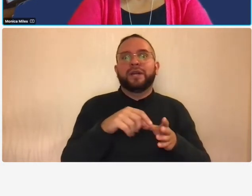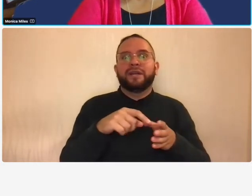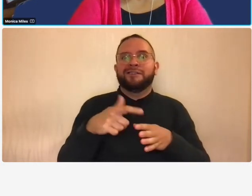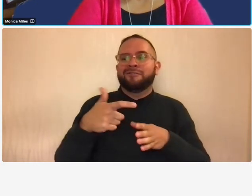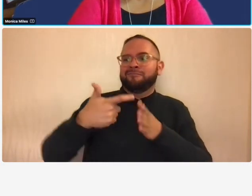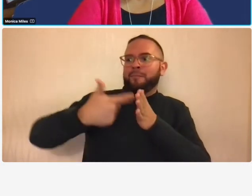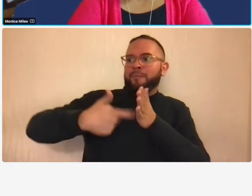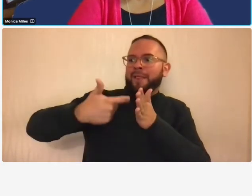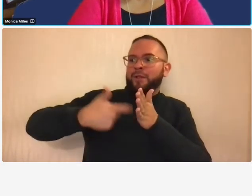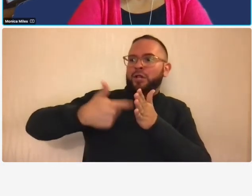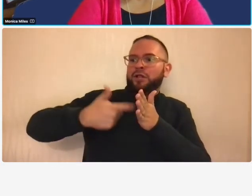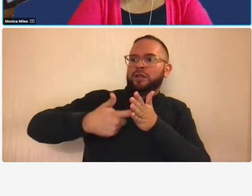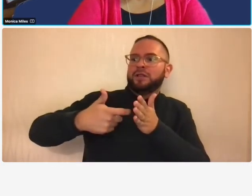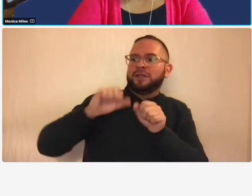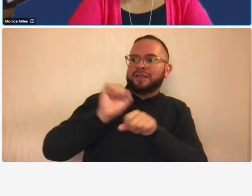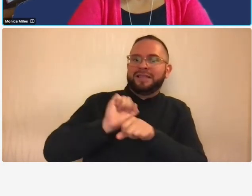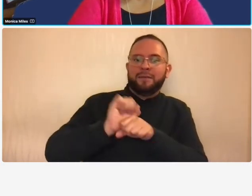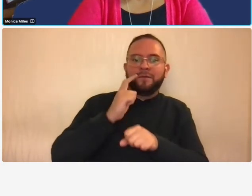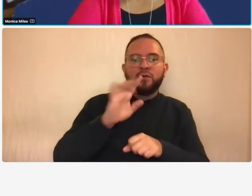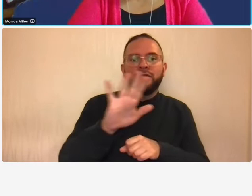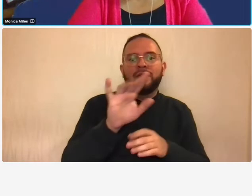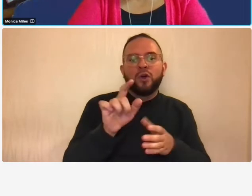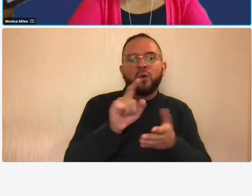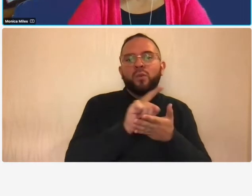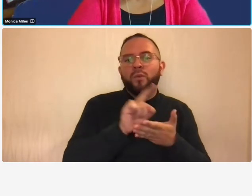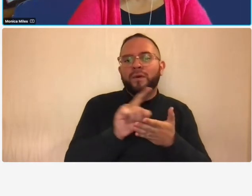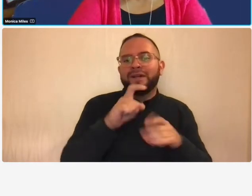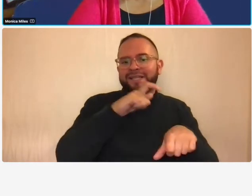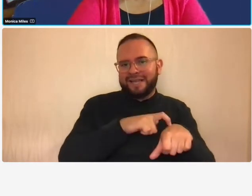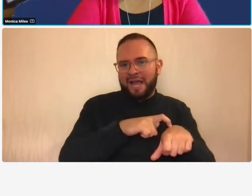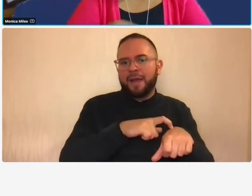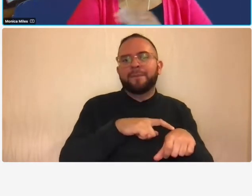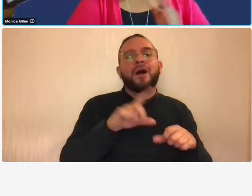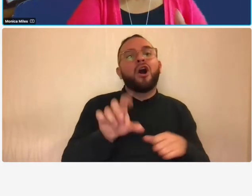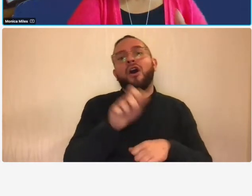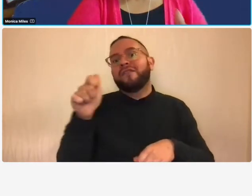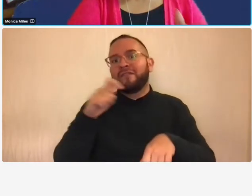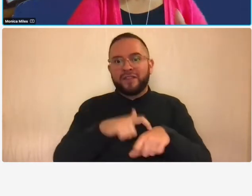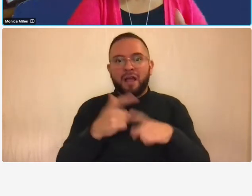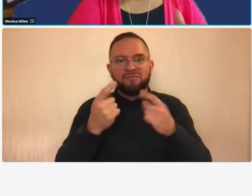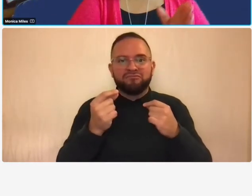weekly timesheets and account for all remaining time as administrative so to read that again